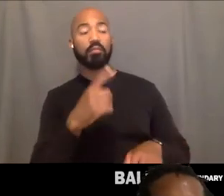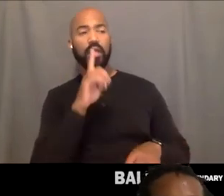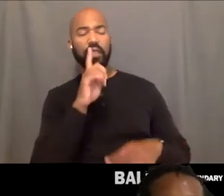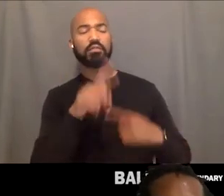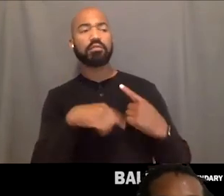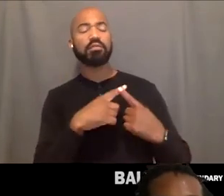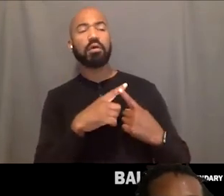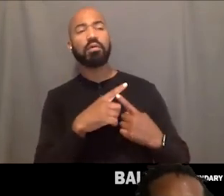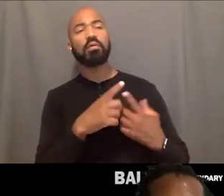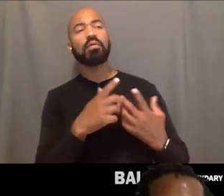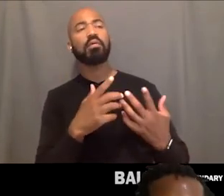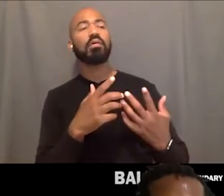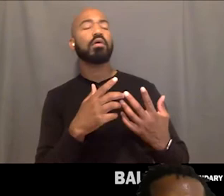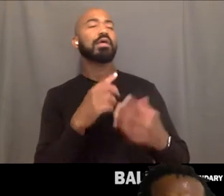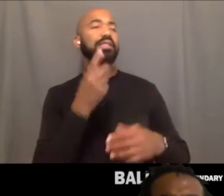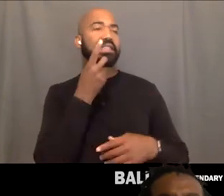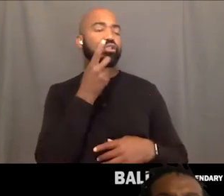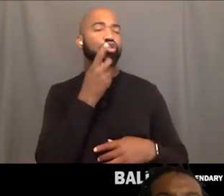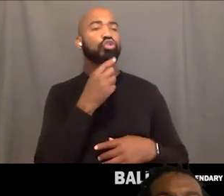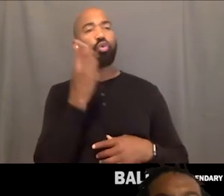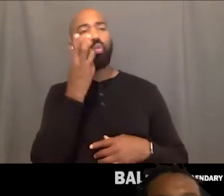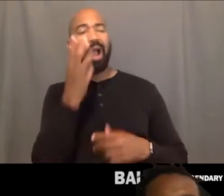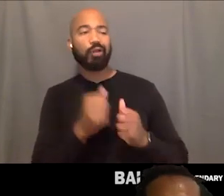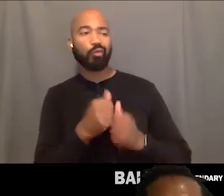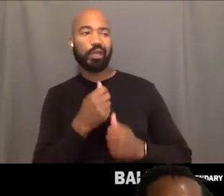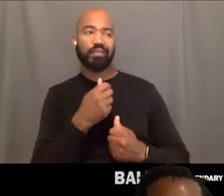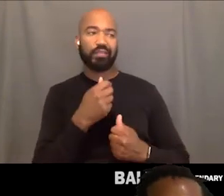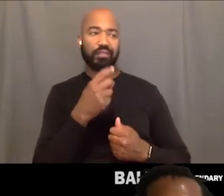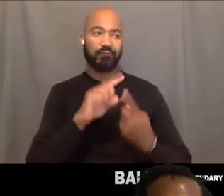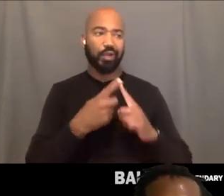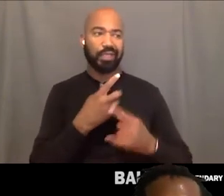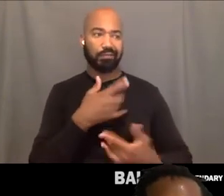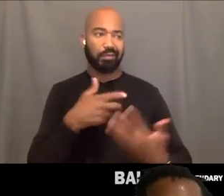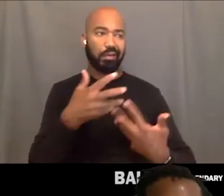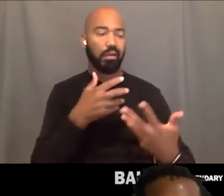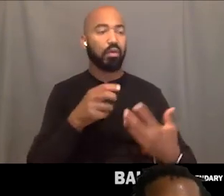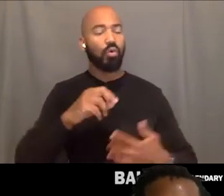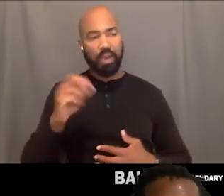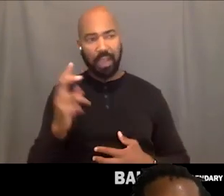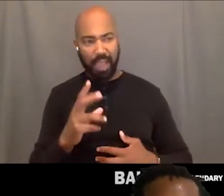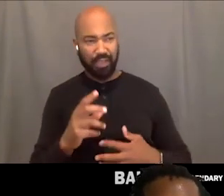and like wine with friends. How are you supplementing that connection during this time?